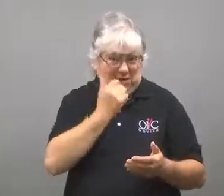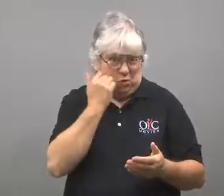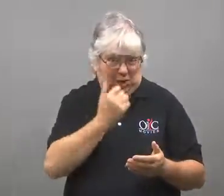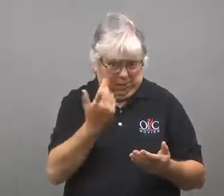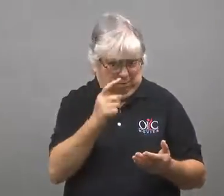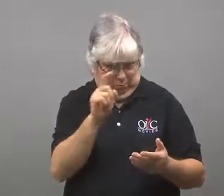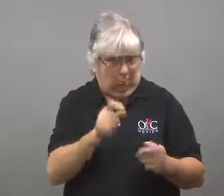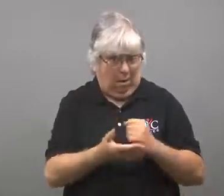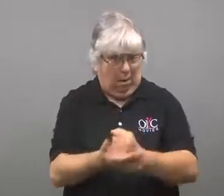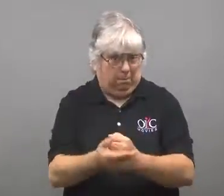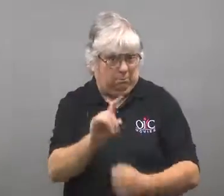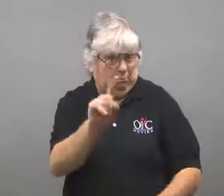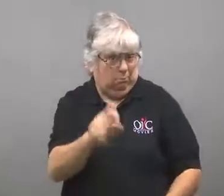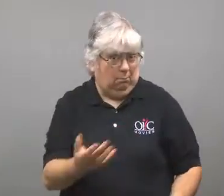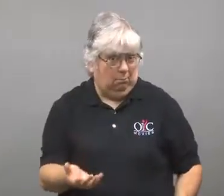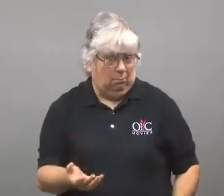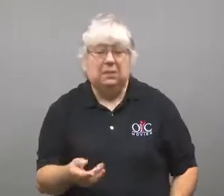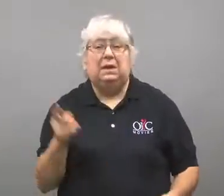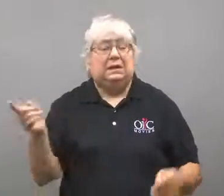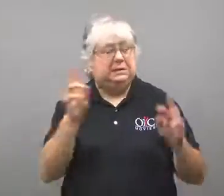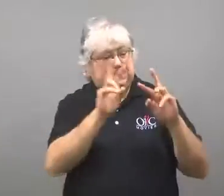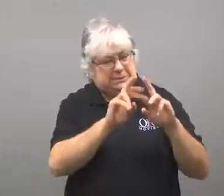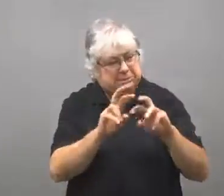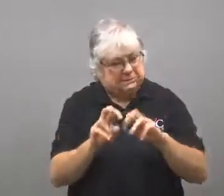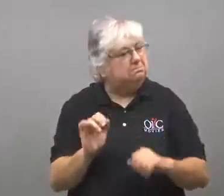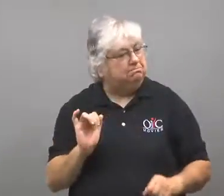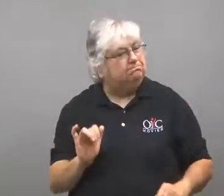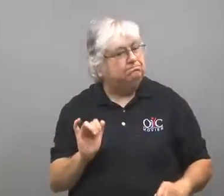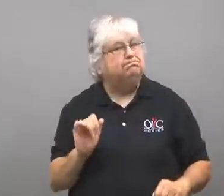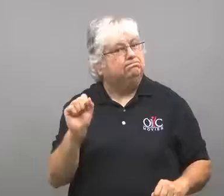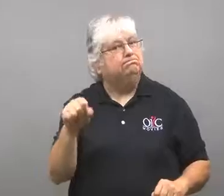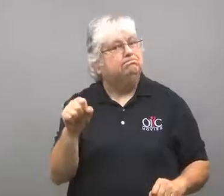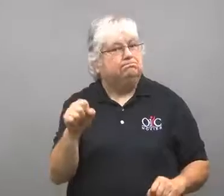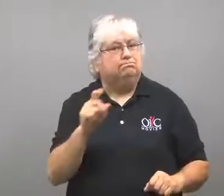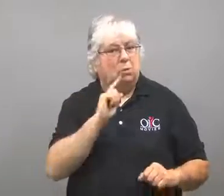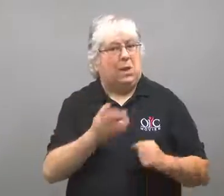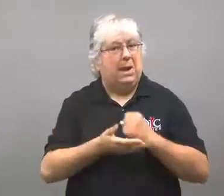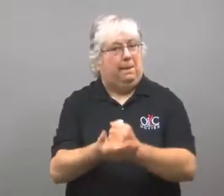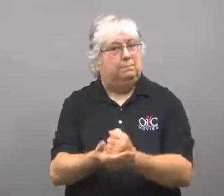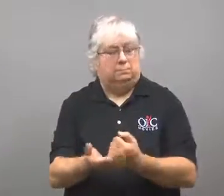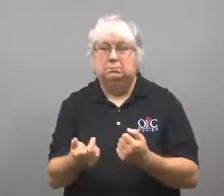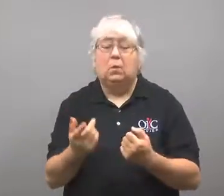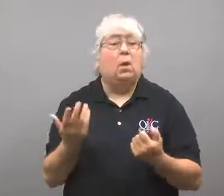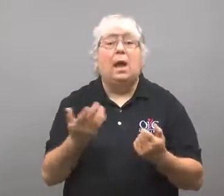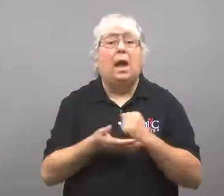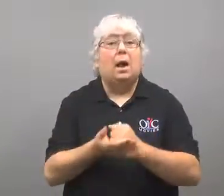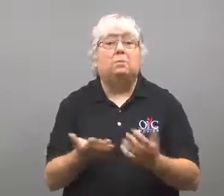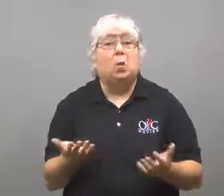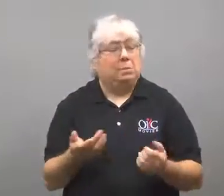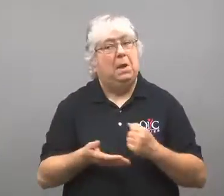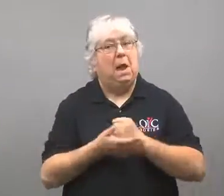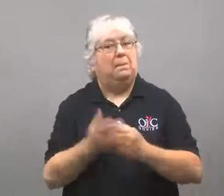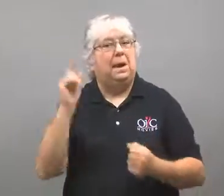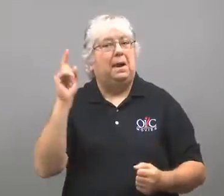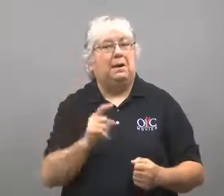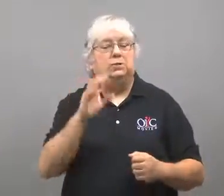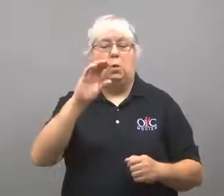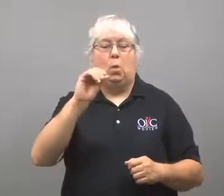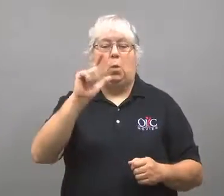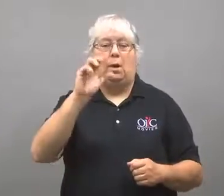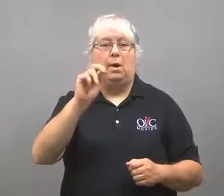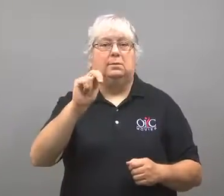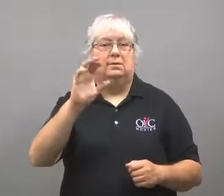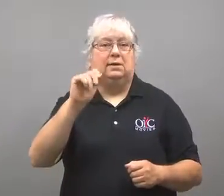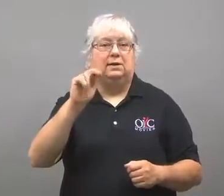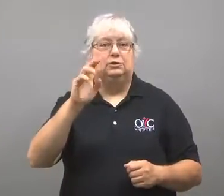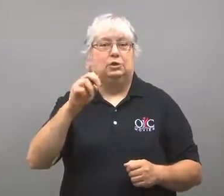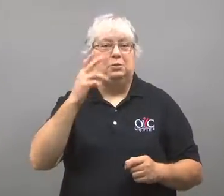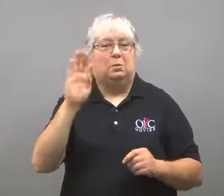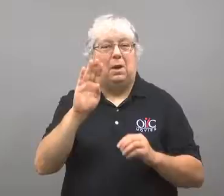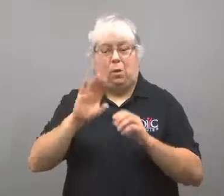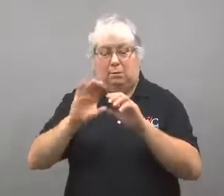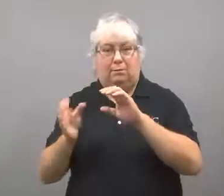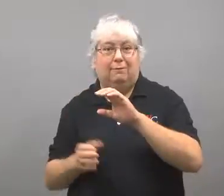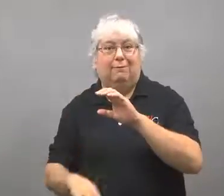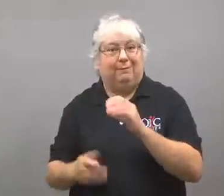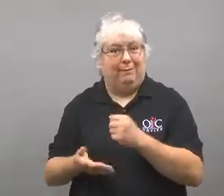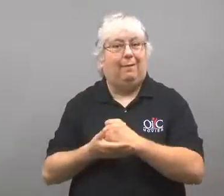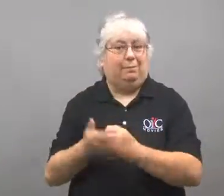This review determined that doing so does provide a benefit.